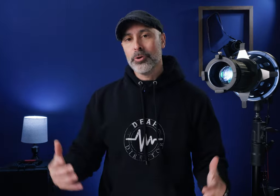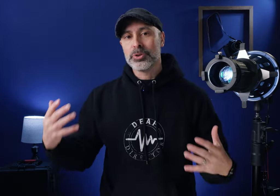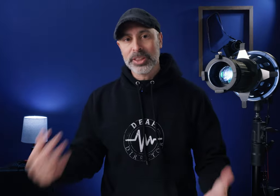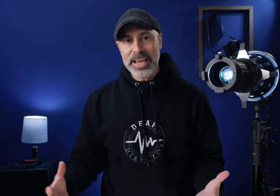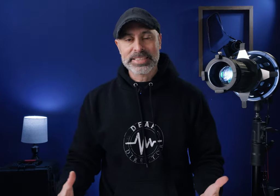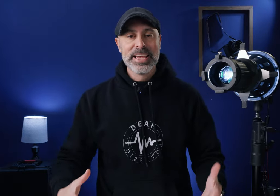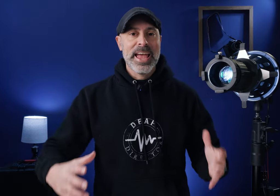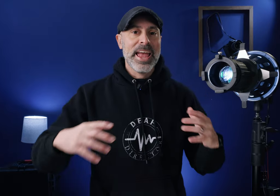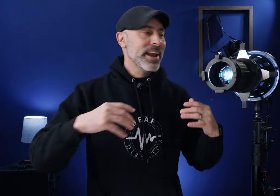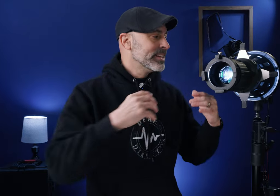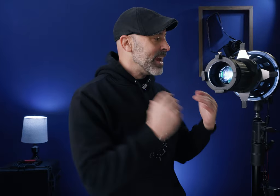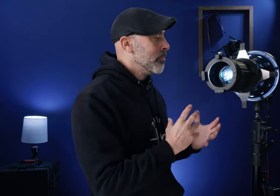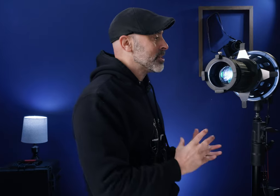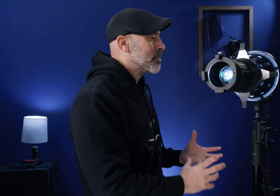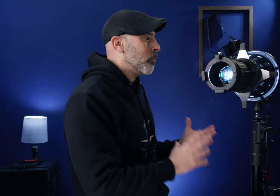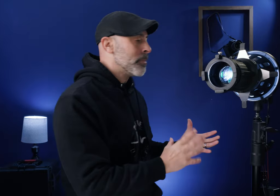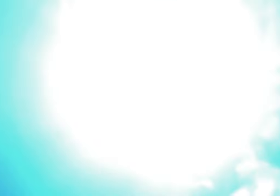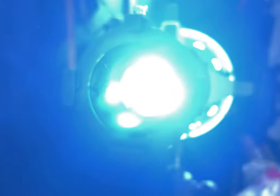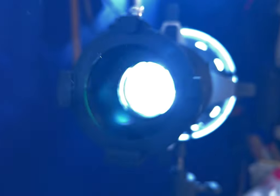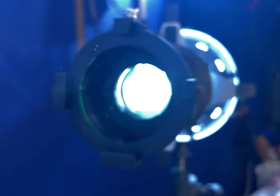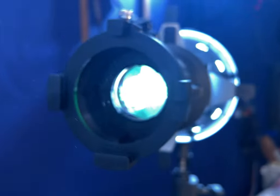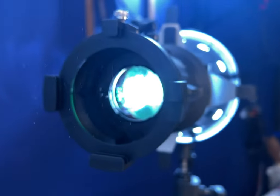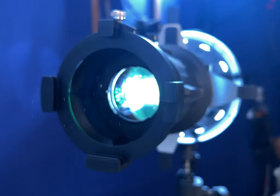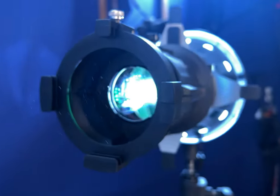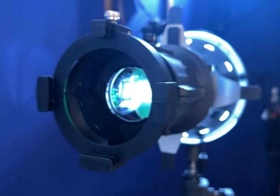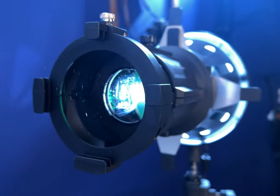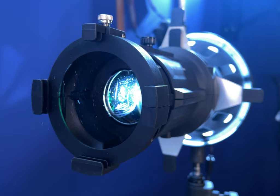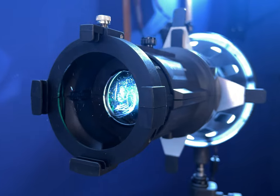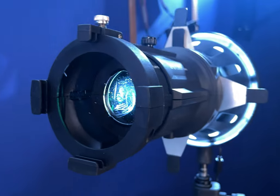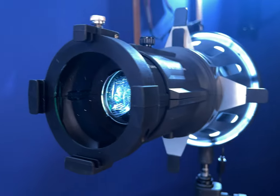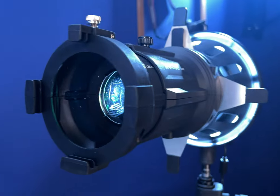those lights and today I want to talk about one of my all-time favorite light modifiers something